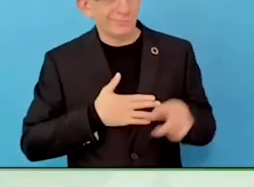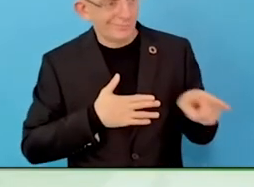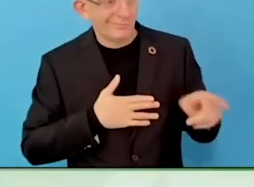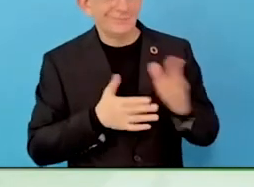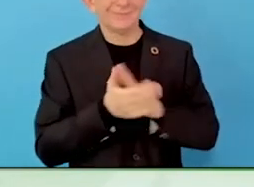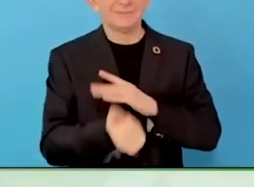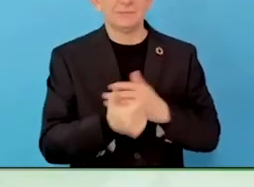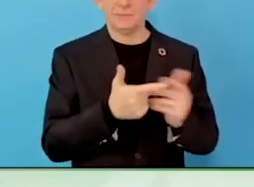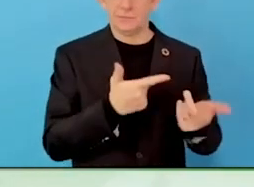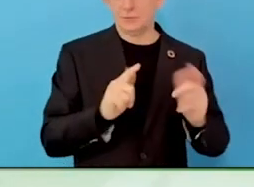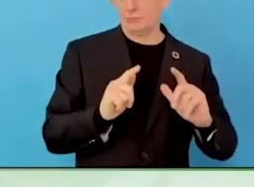Tell us what you are doing.